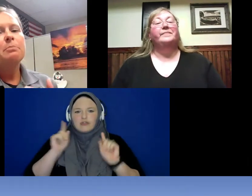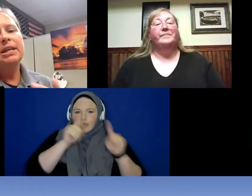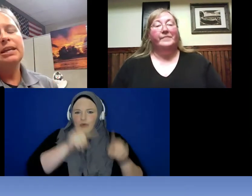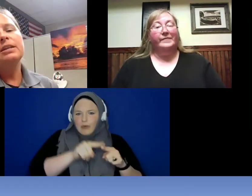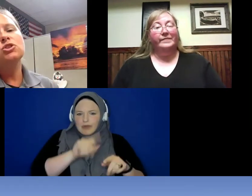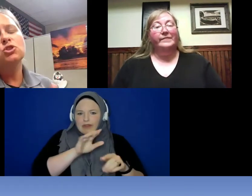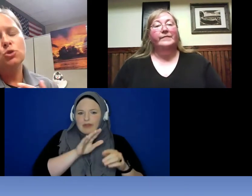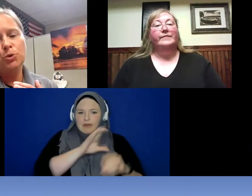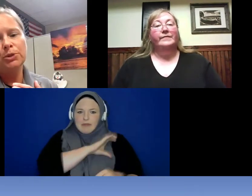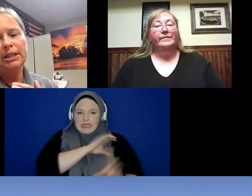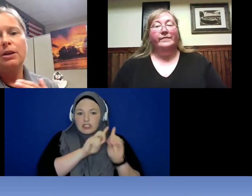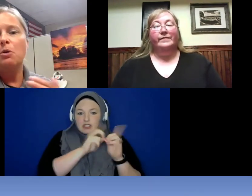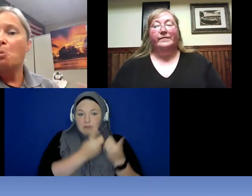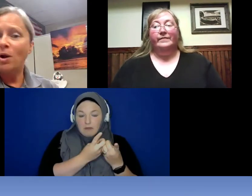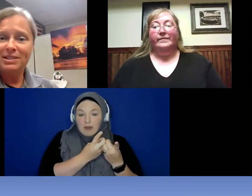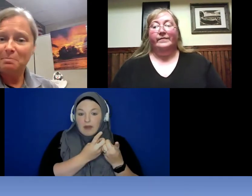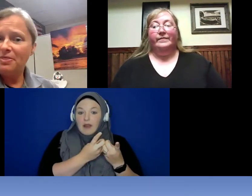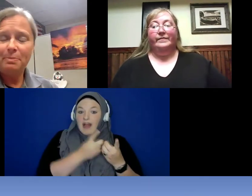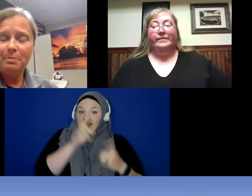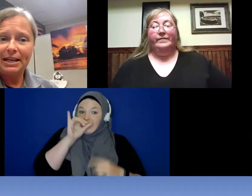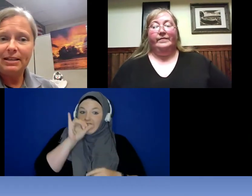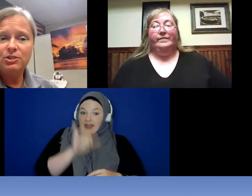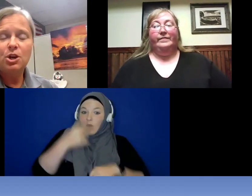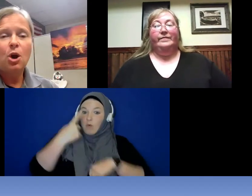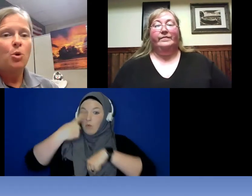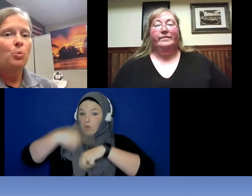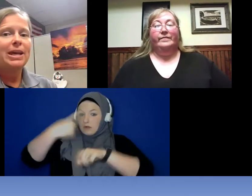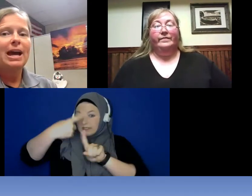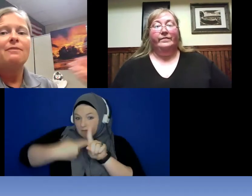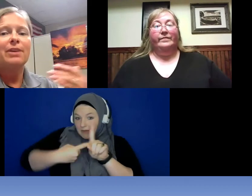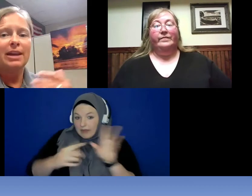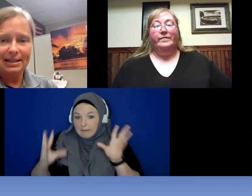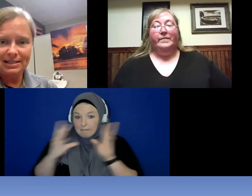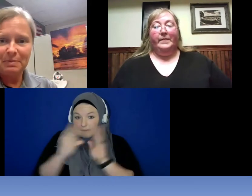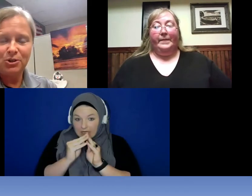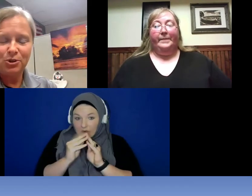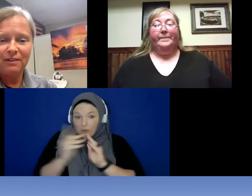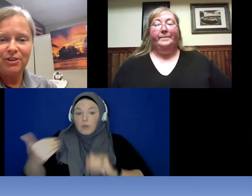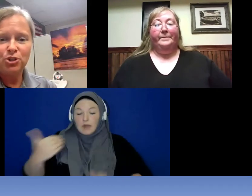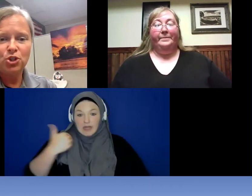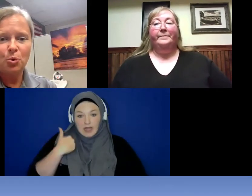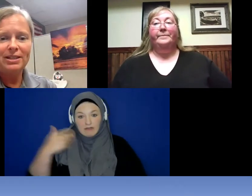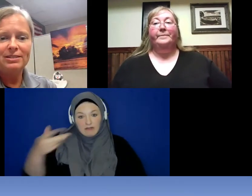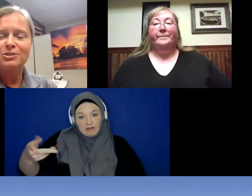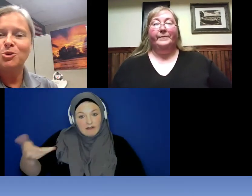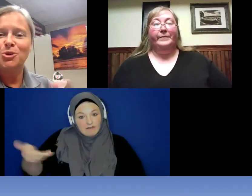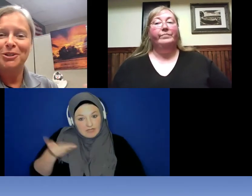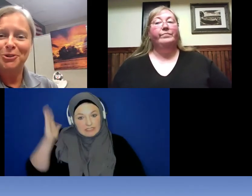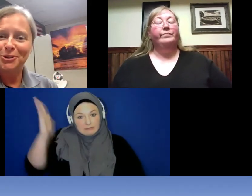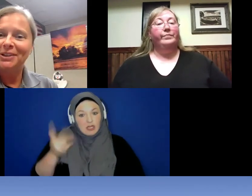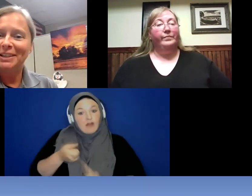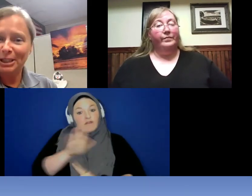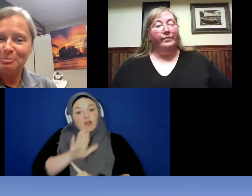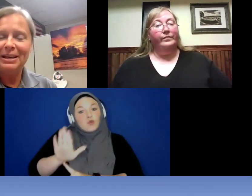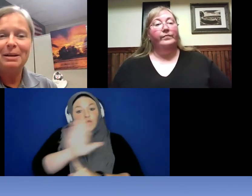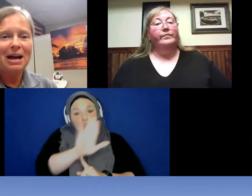It is truly once a month meetings where we have a guest speaker of your voice -- your choice so you can learn a little bit about